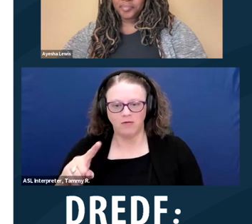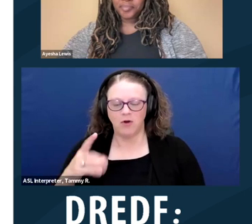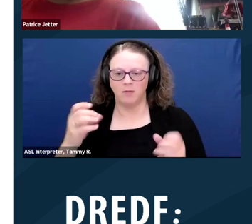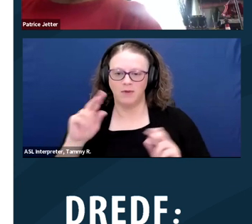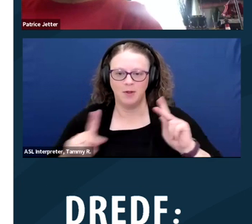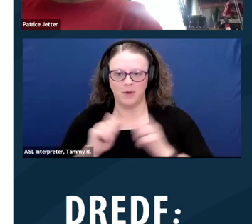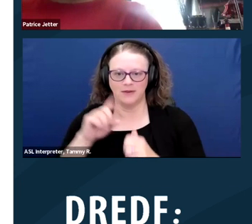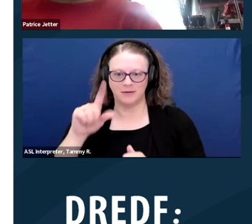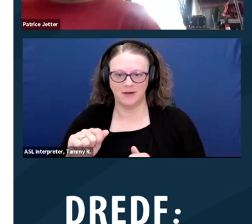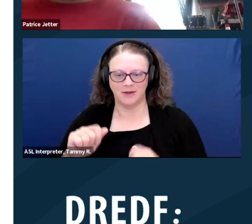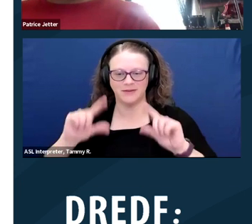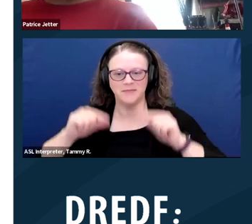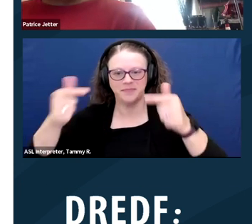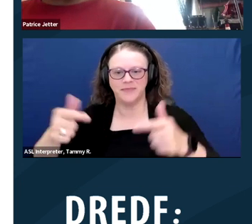Hi, everybody.